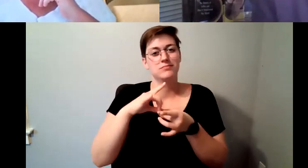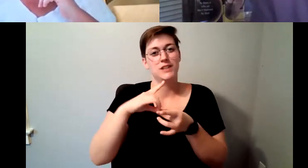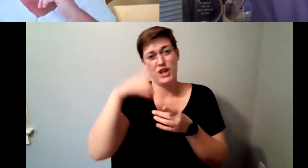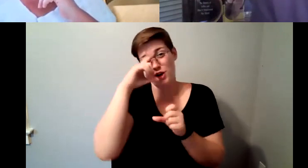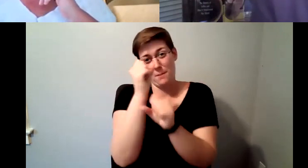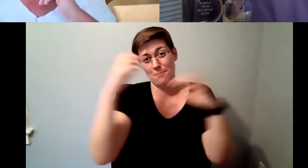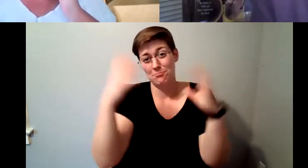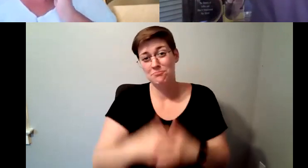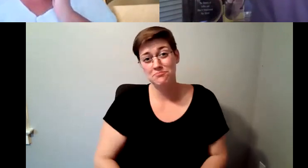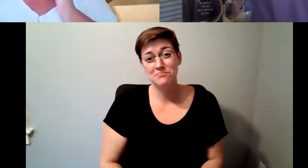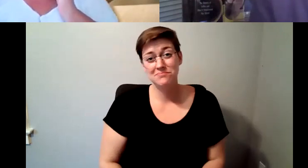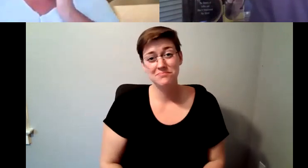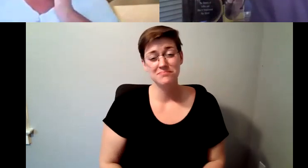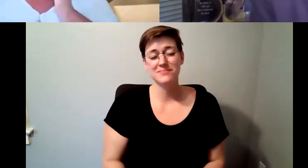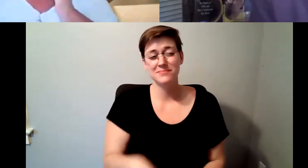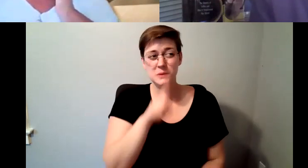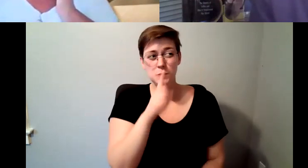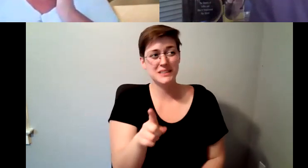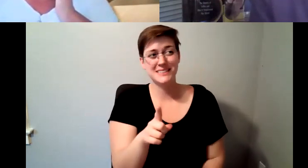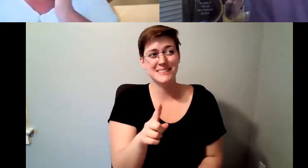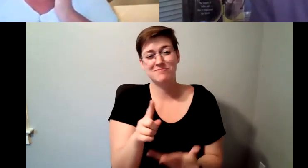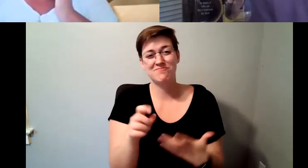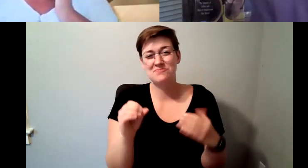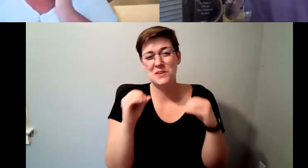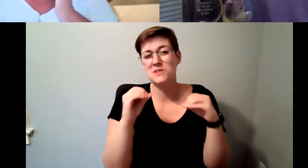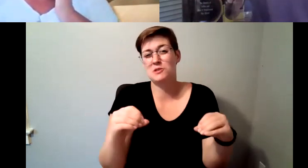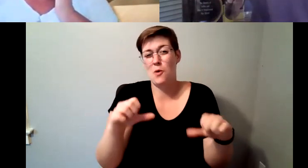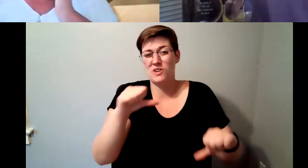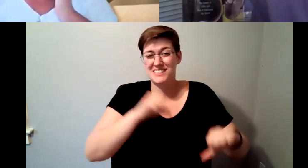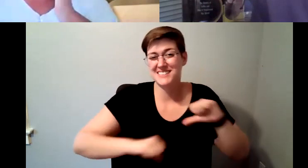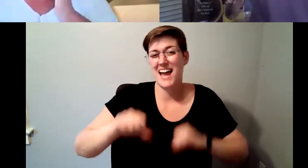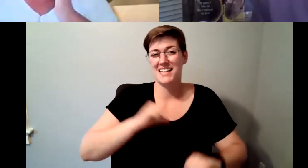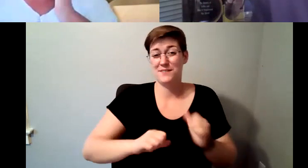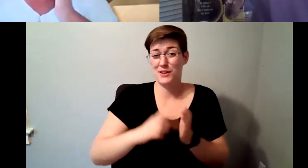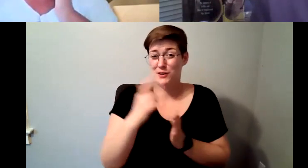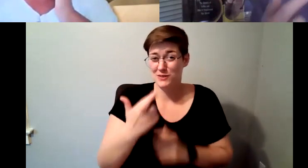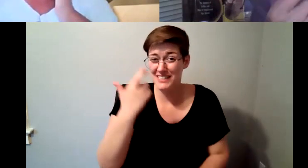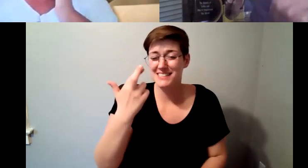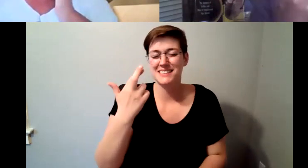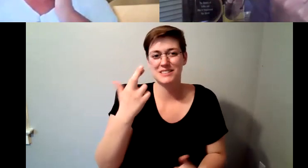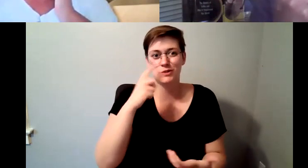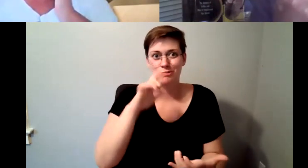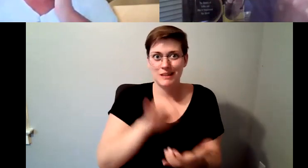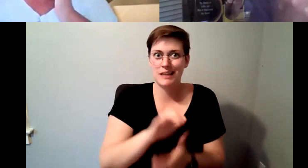D. Major Cohen: reason to believe the cold brew is is less at acid than others, but if your mouth.